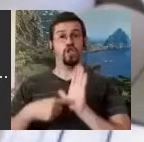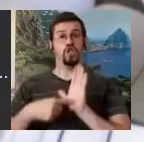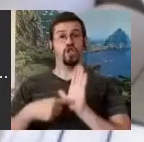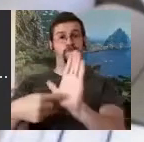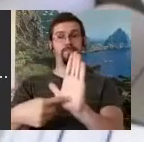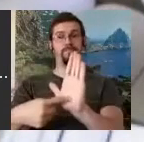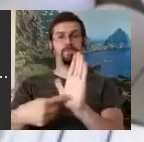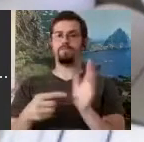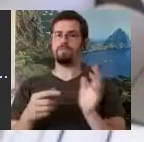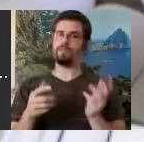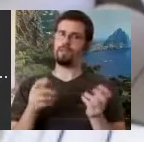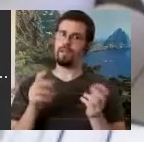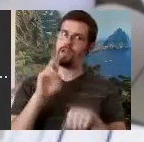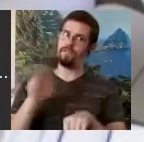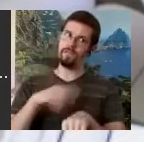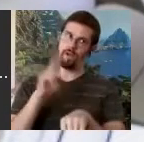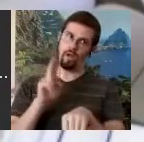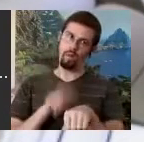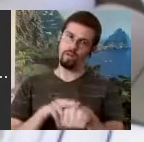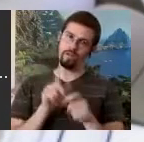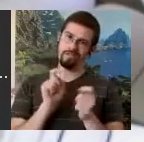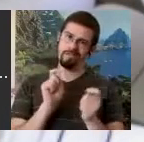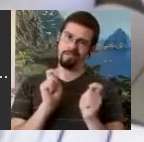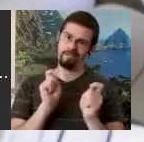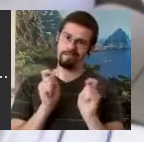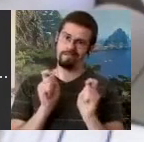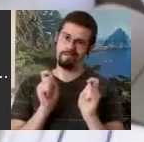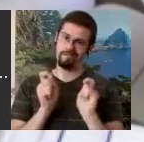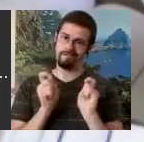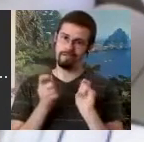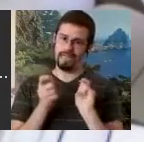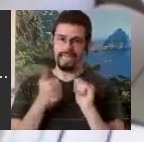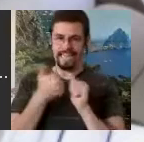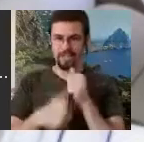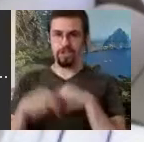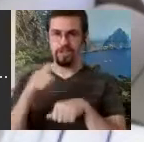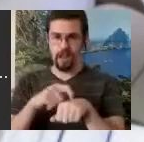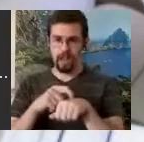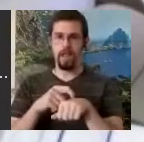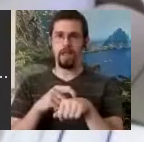must have been changing to a certain extent every generation just by the "game